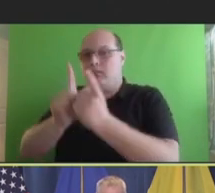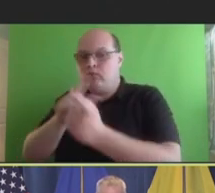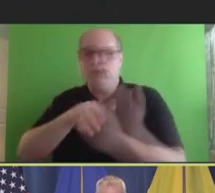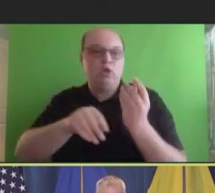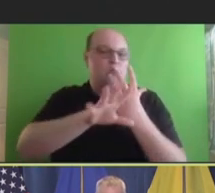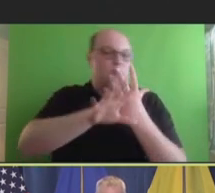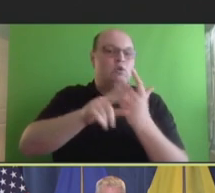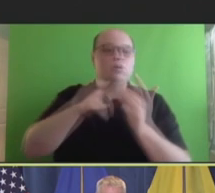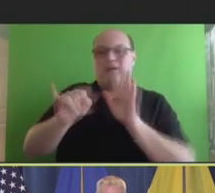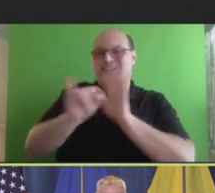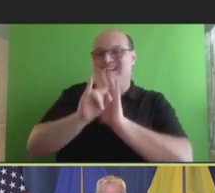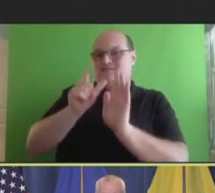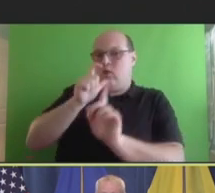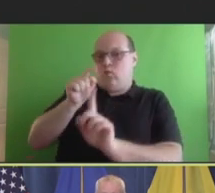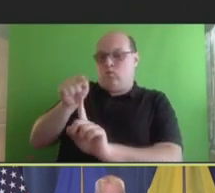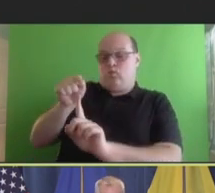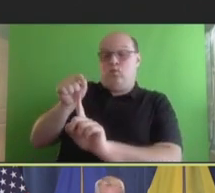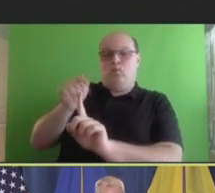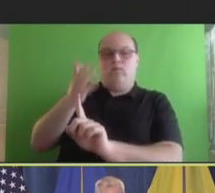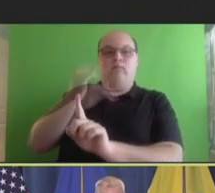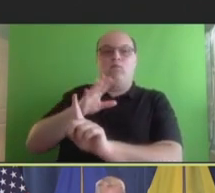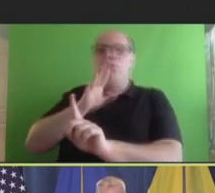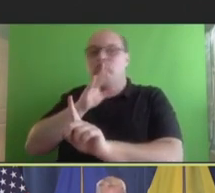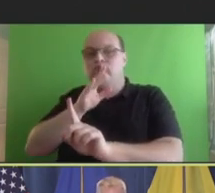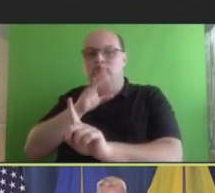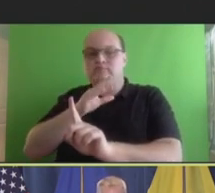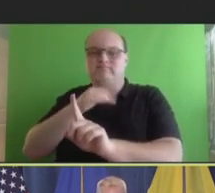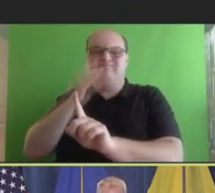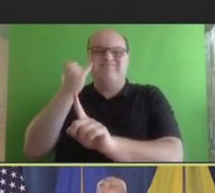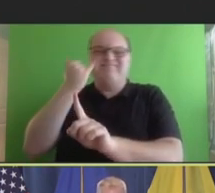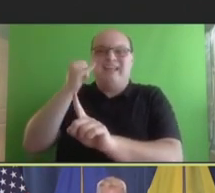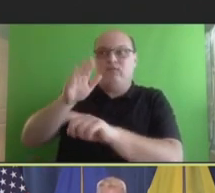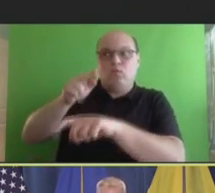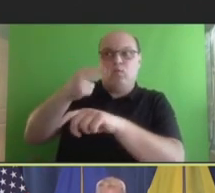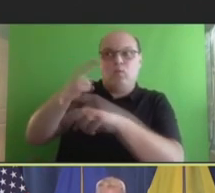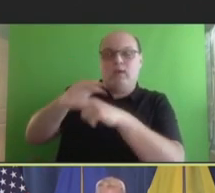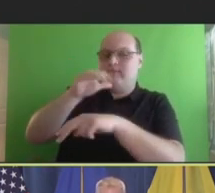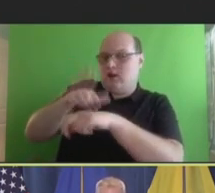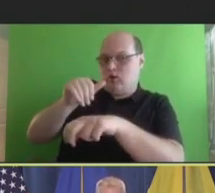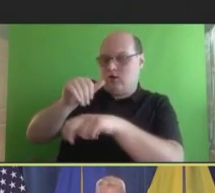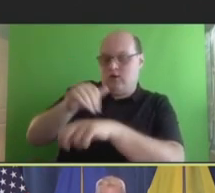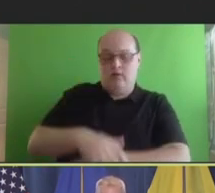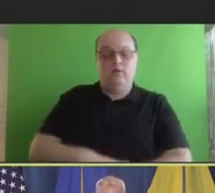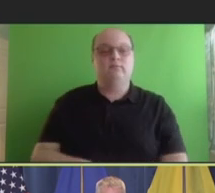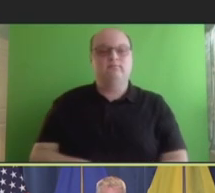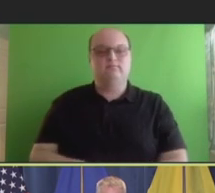themselves before speaking if I didn't acknowledge you by name. This also helps the note taker